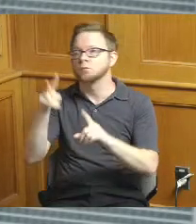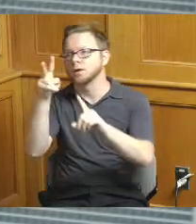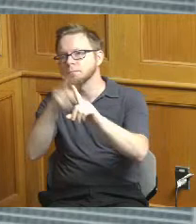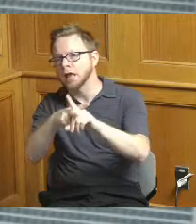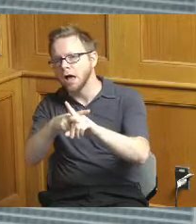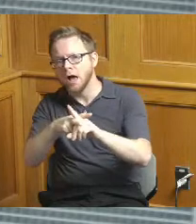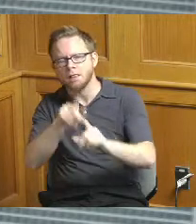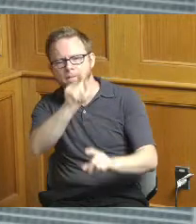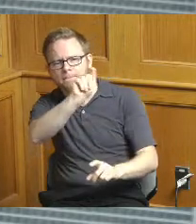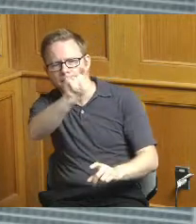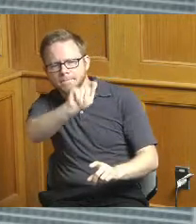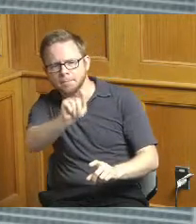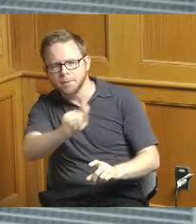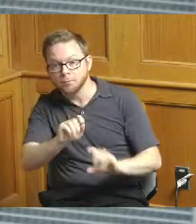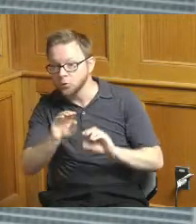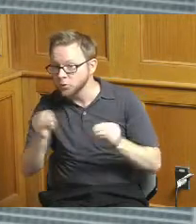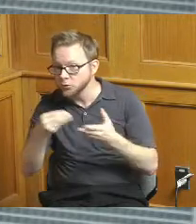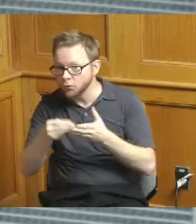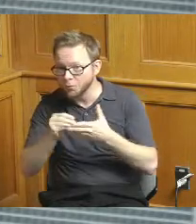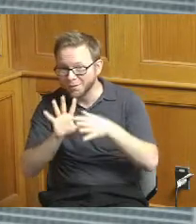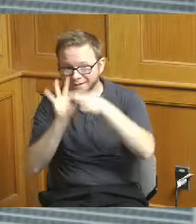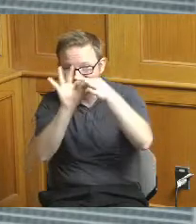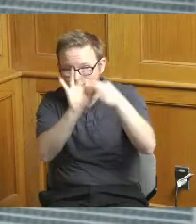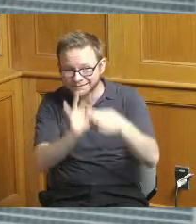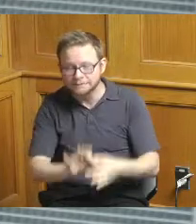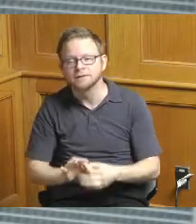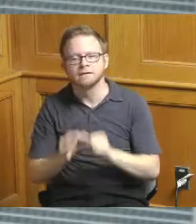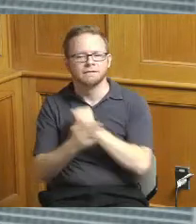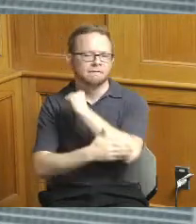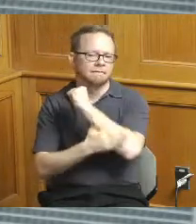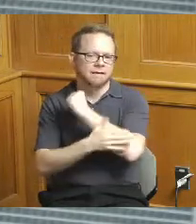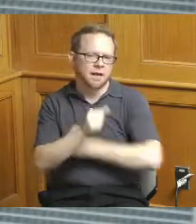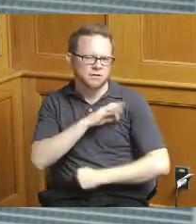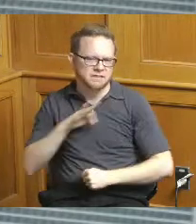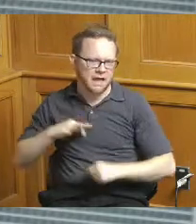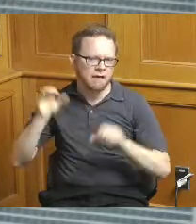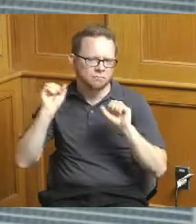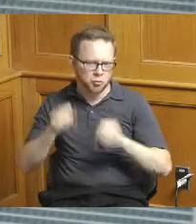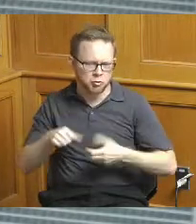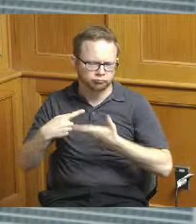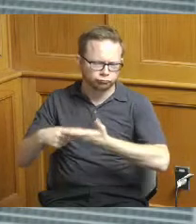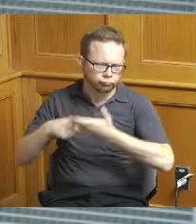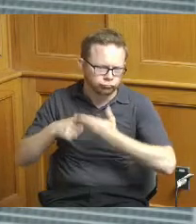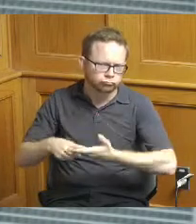county staff can work to get a an estimate to put in there or something I got you